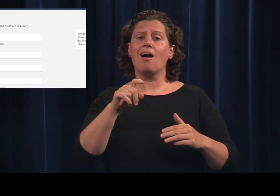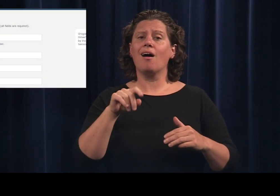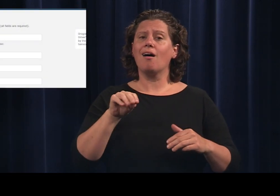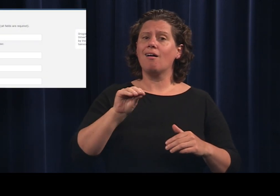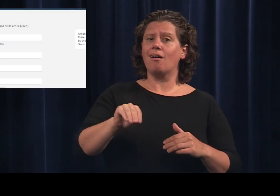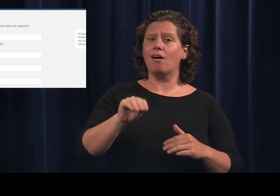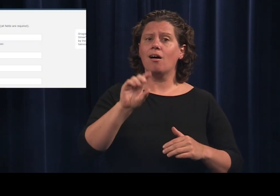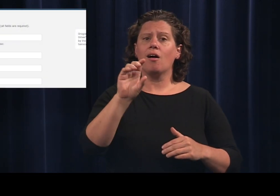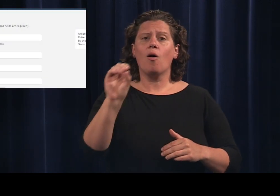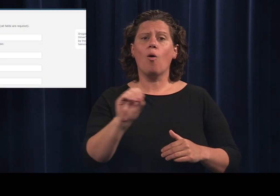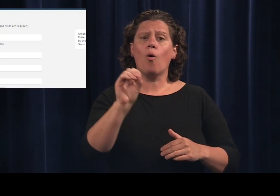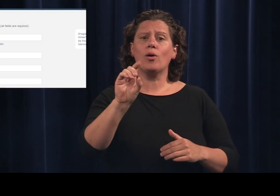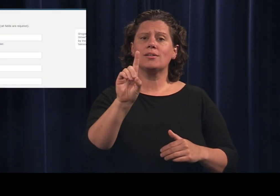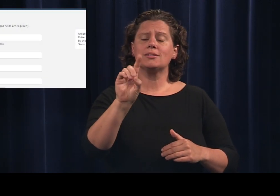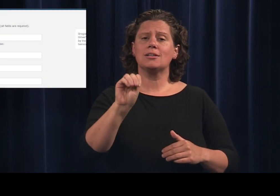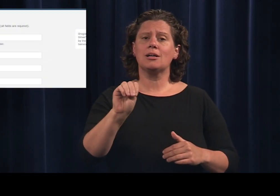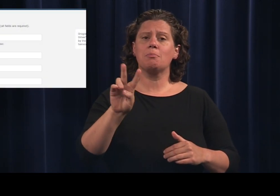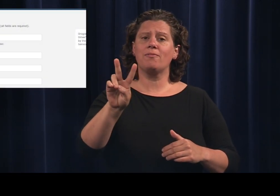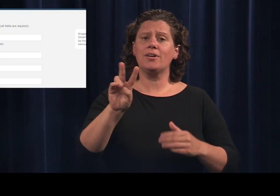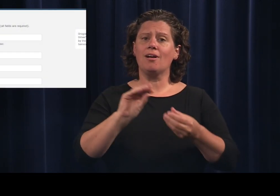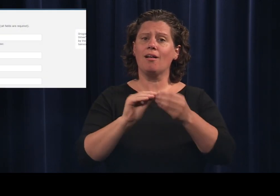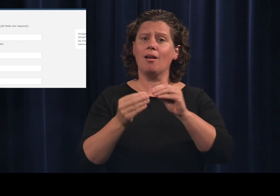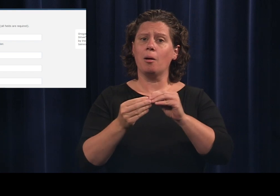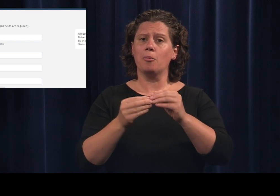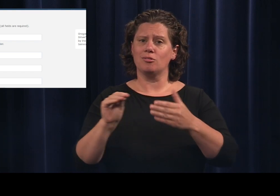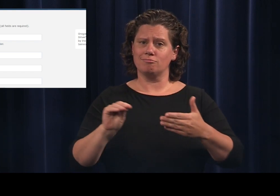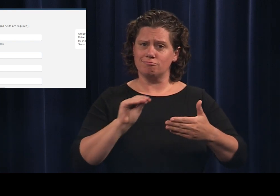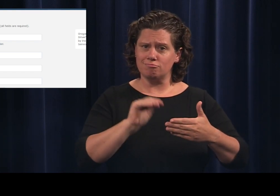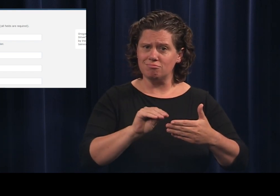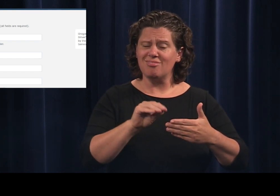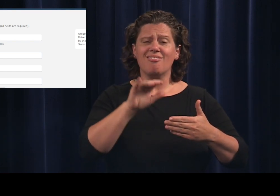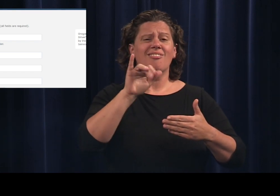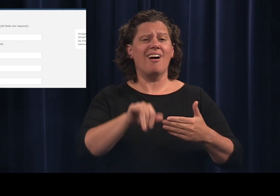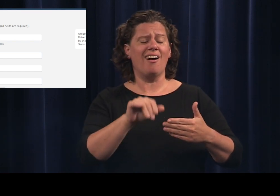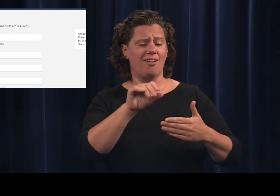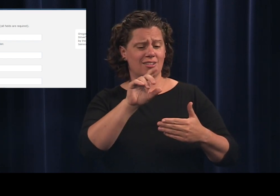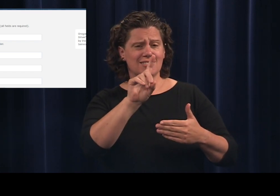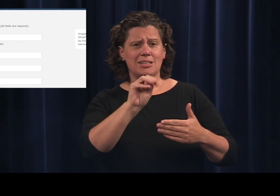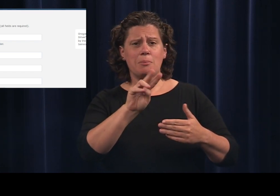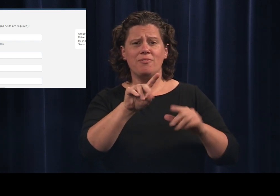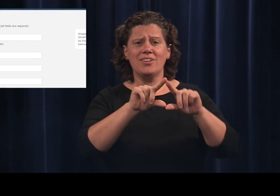You will then enter your Oregon DMV number